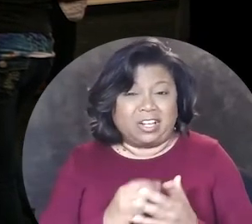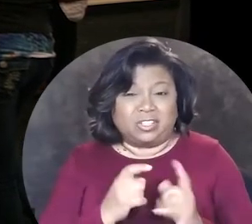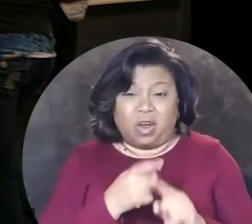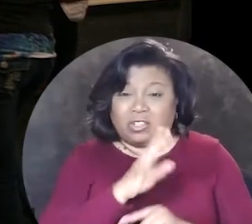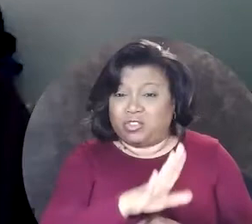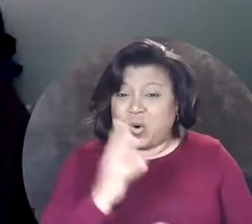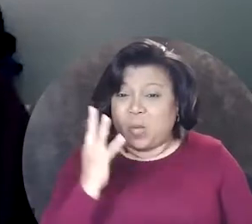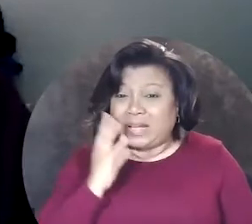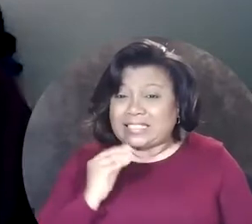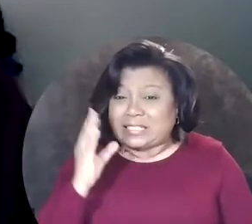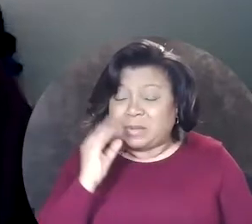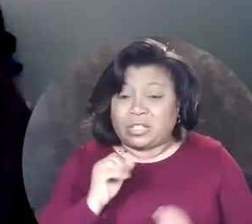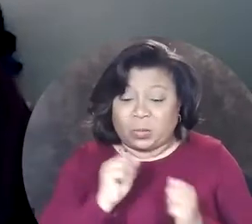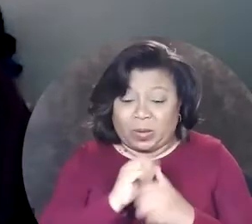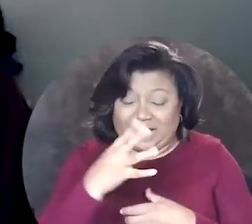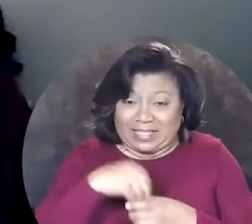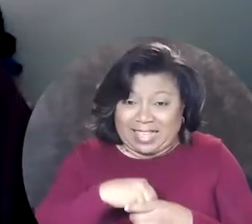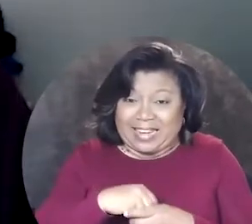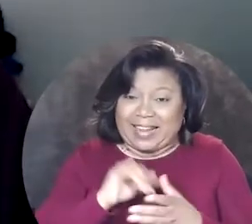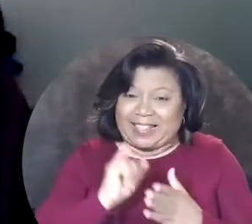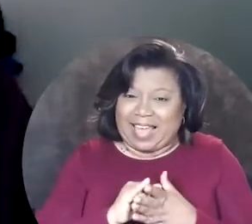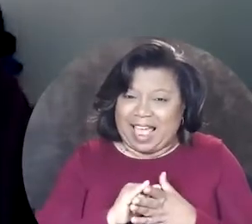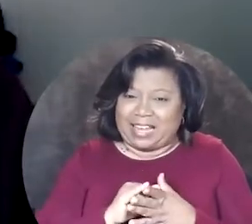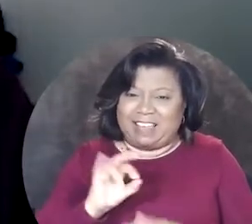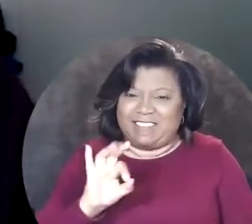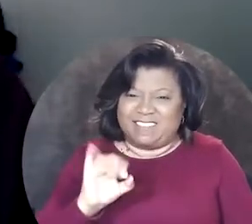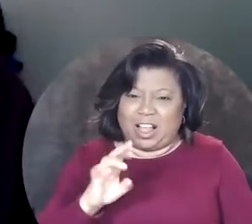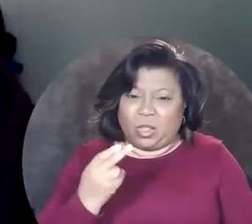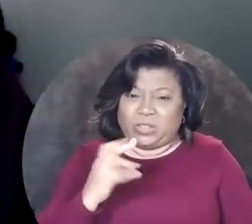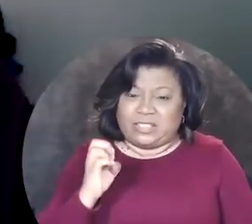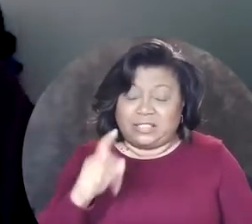drawing upon your experiences within that fellowship